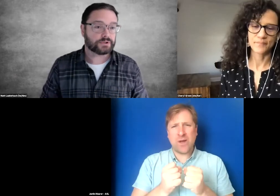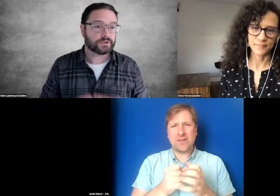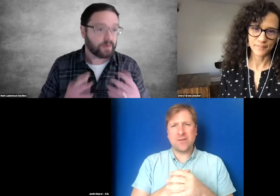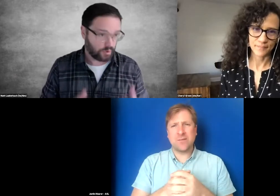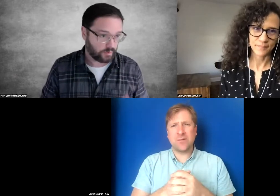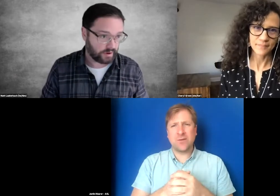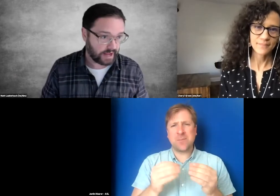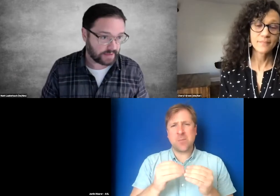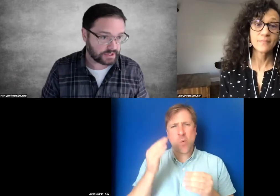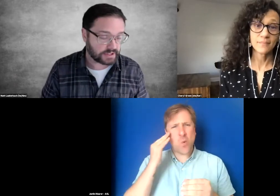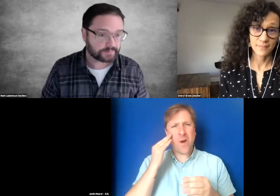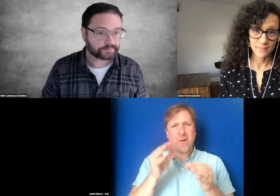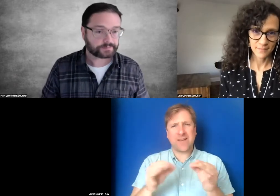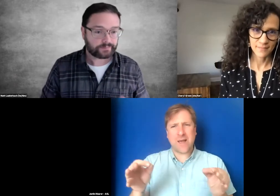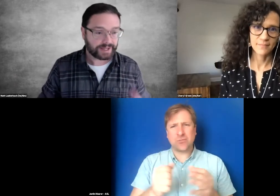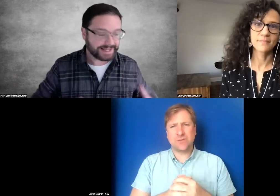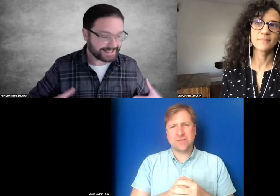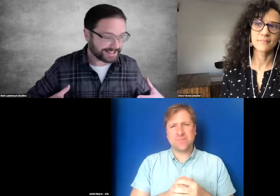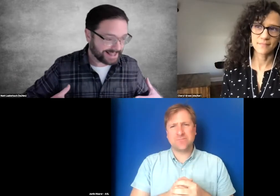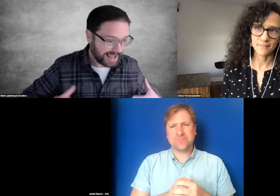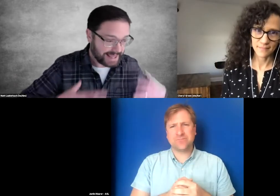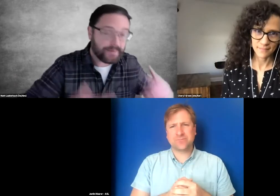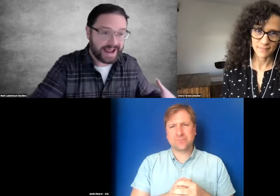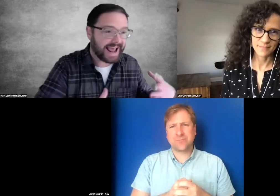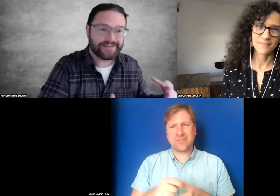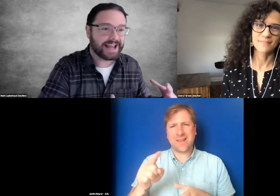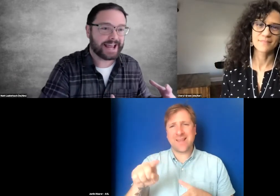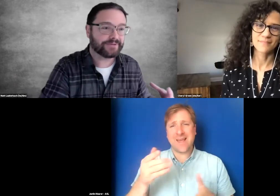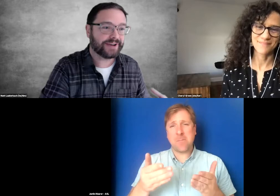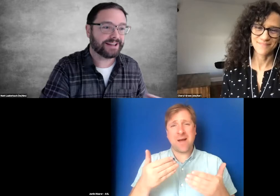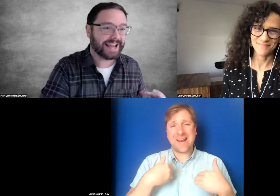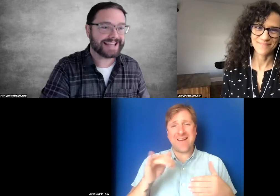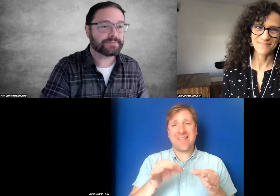to be more aware of captions, is they may have that caption file in hand,